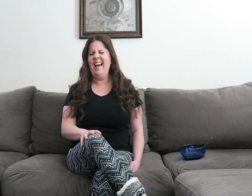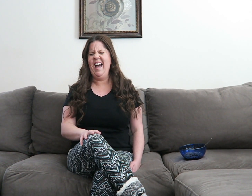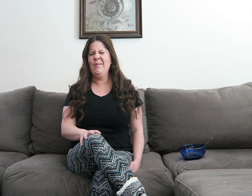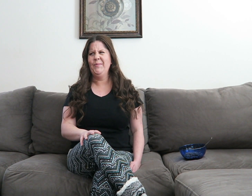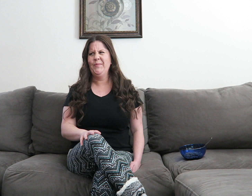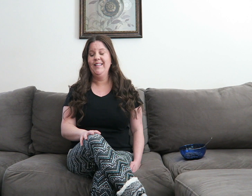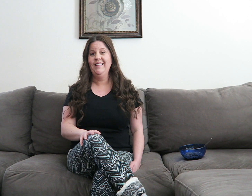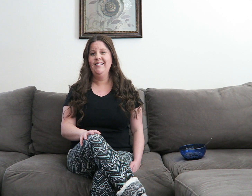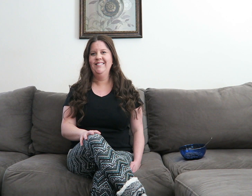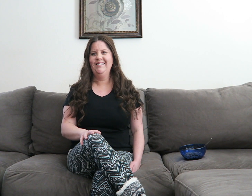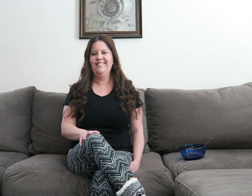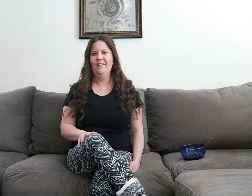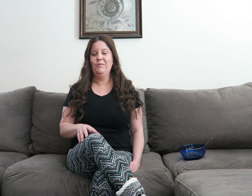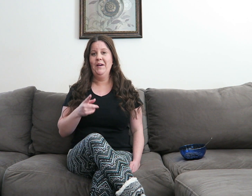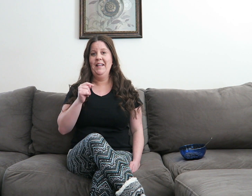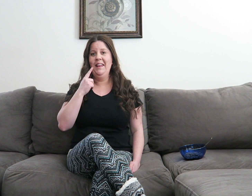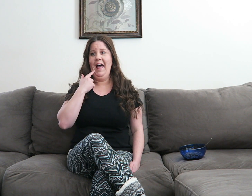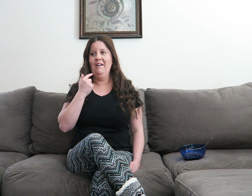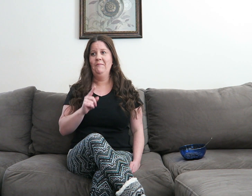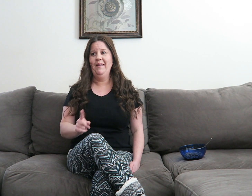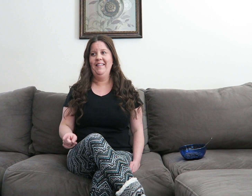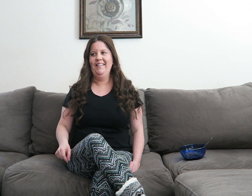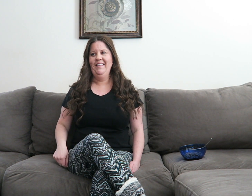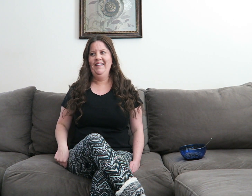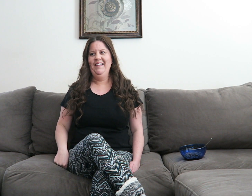Ow, I'm trying to laugh, but